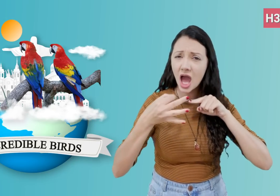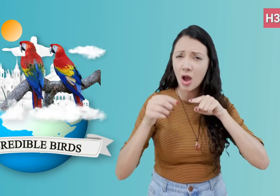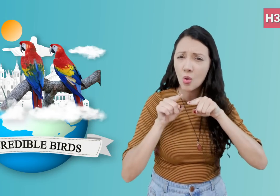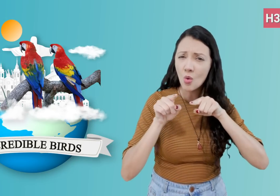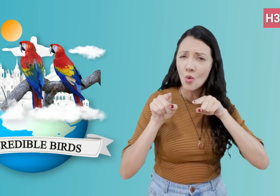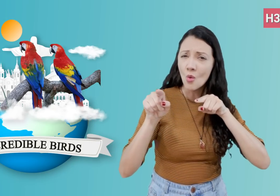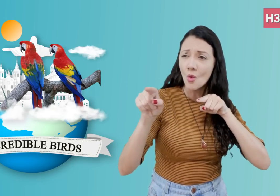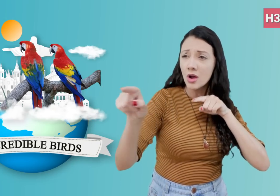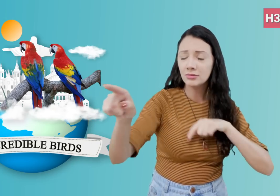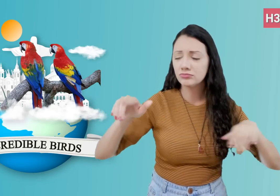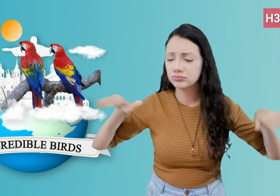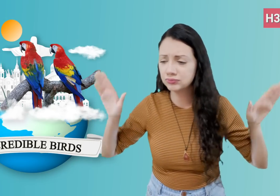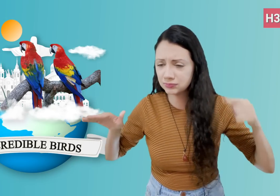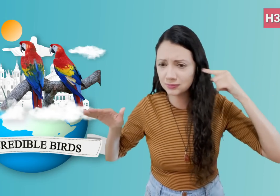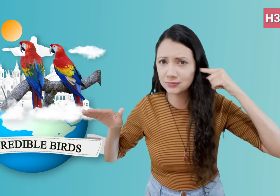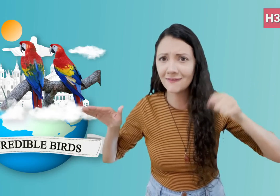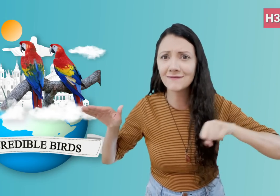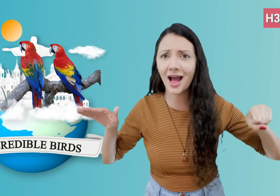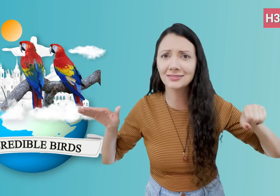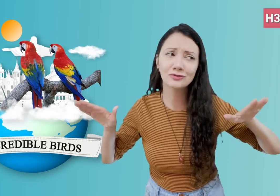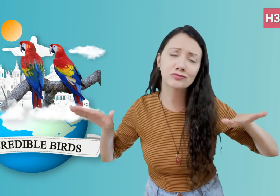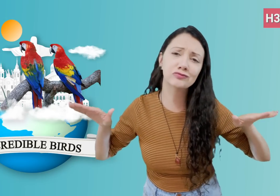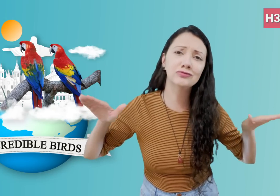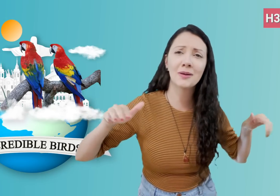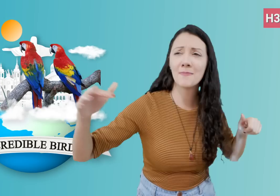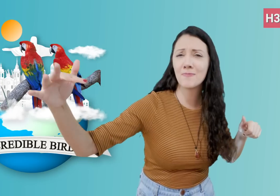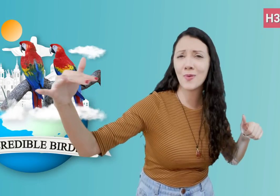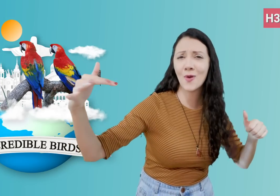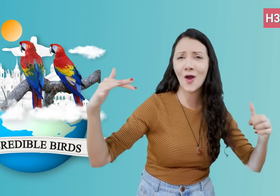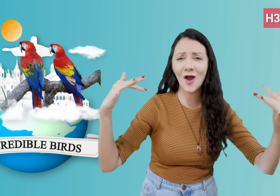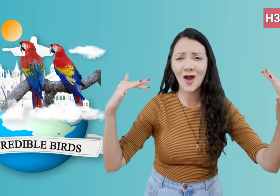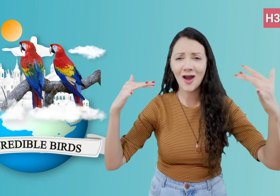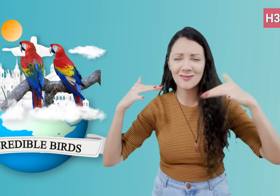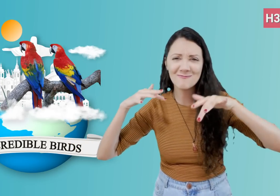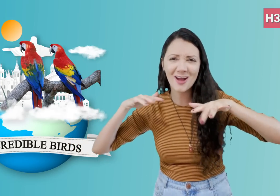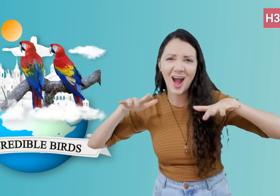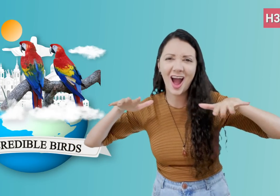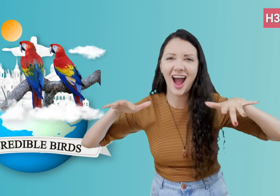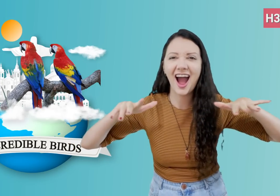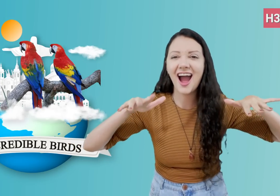They make very loud, high and sometimes